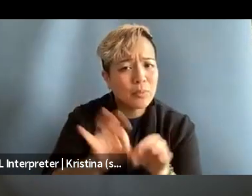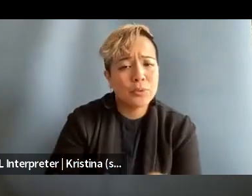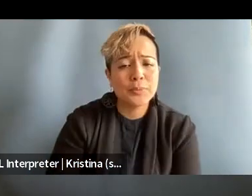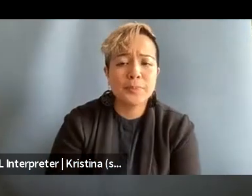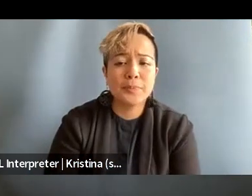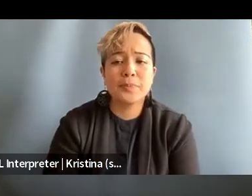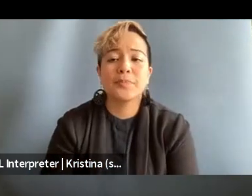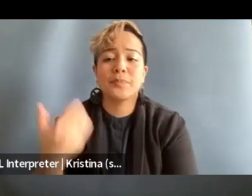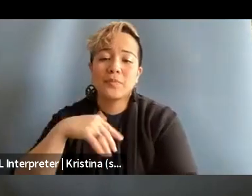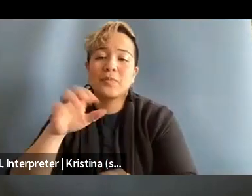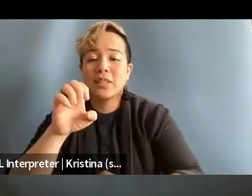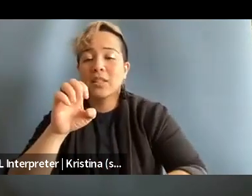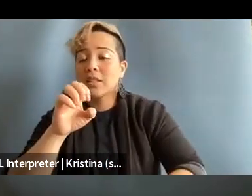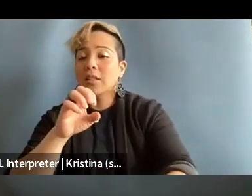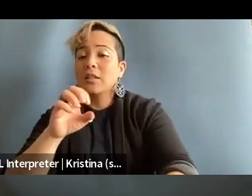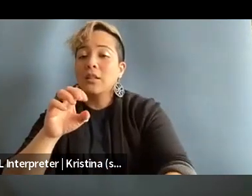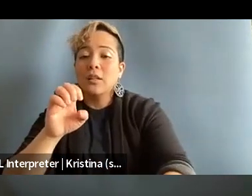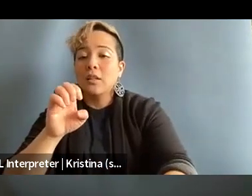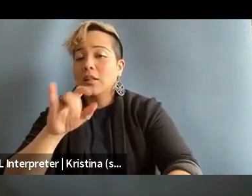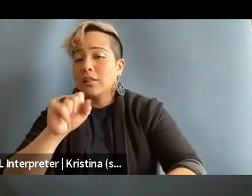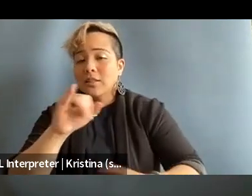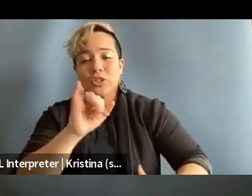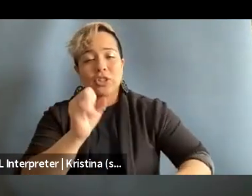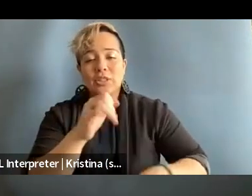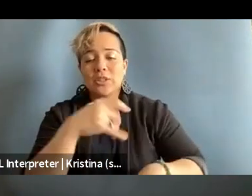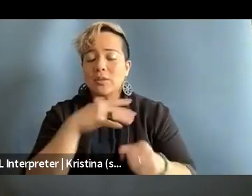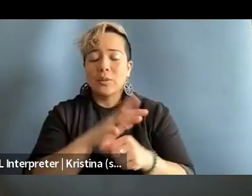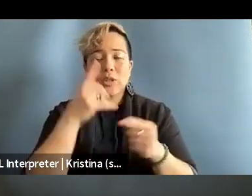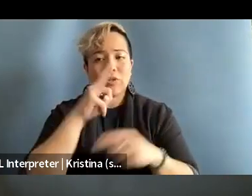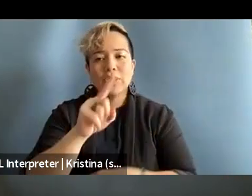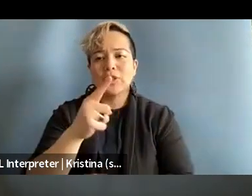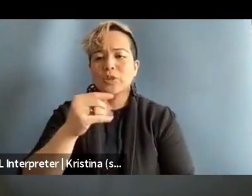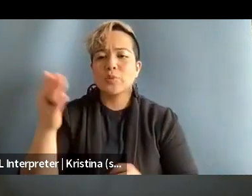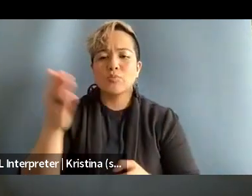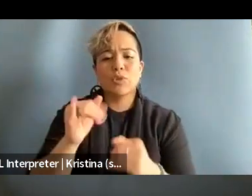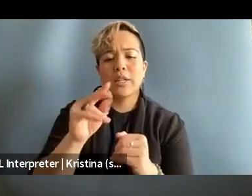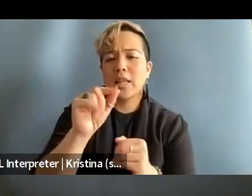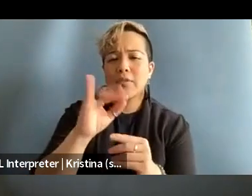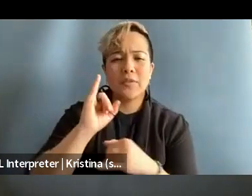Yes, this is Elisa. Jeje, I totally agree. And just to bring in a bit of an international perspective